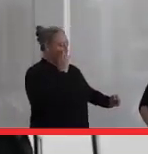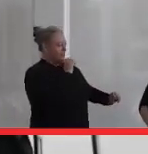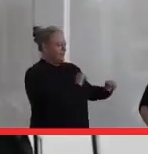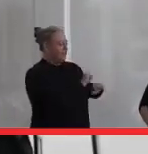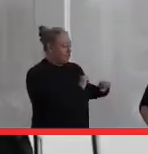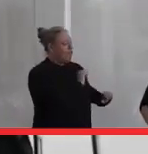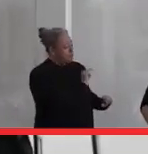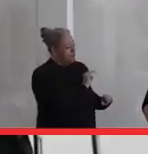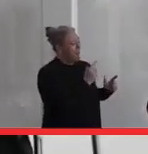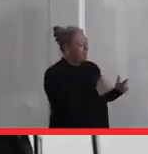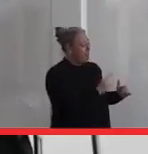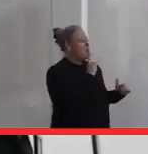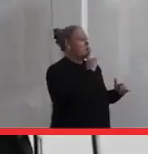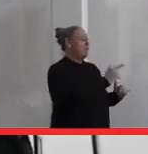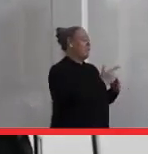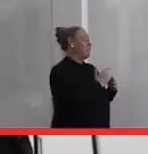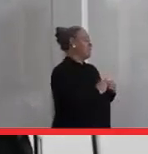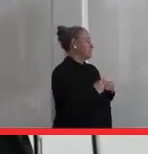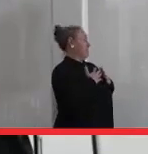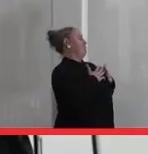and really, really thankful for our relationship